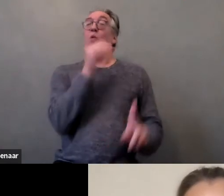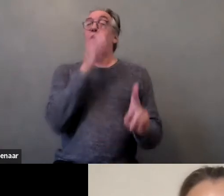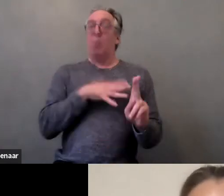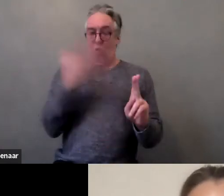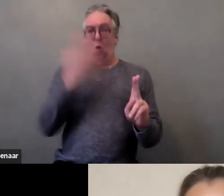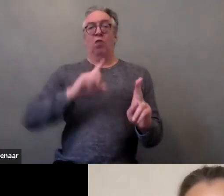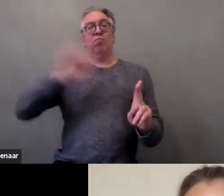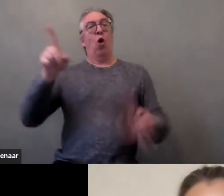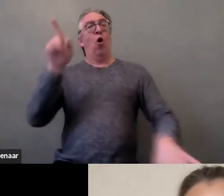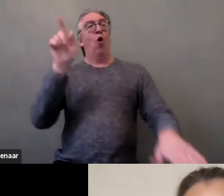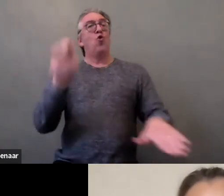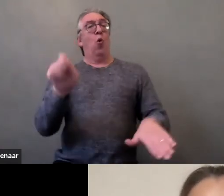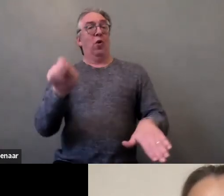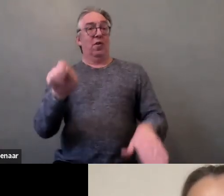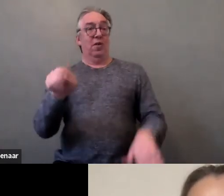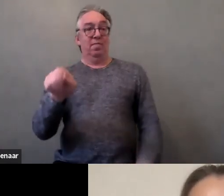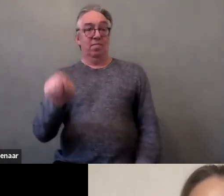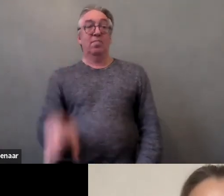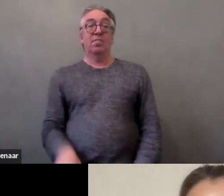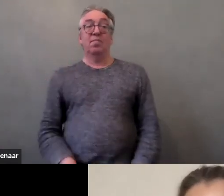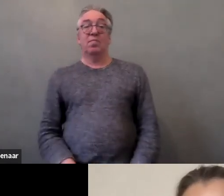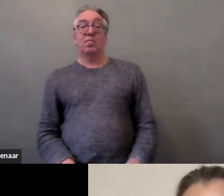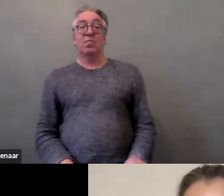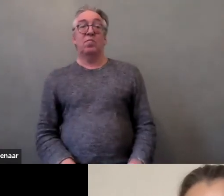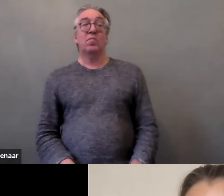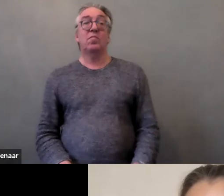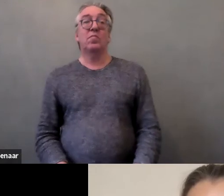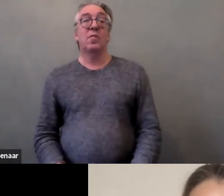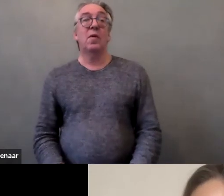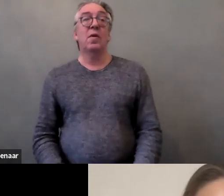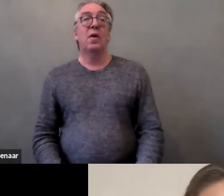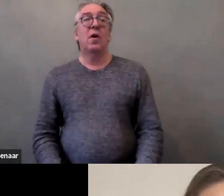First was time and second just didn't find enough proof.